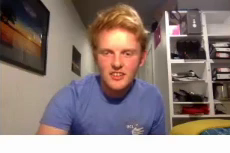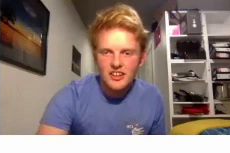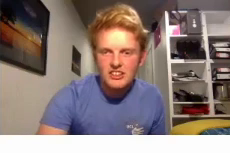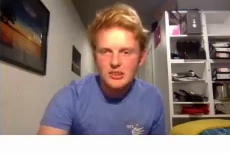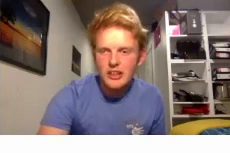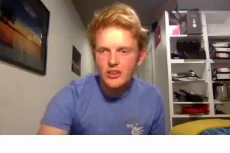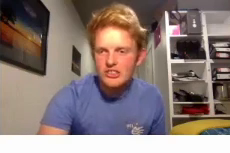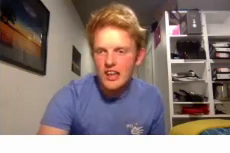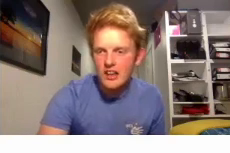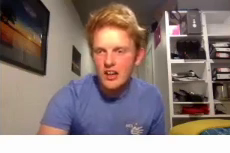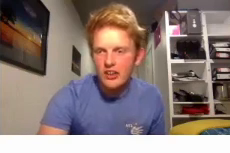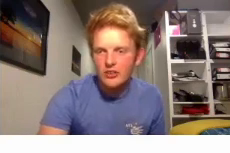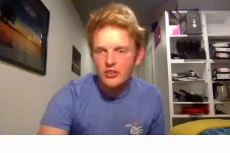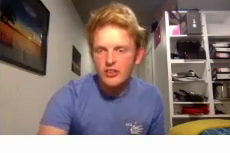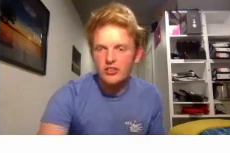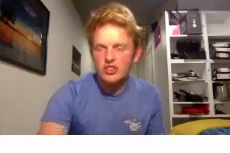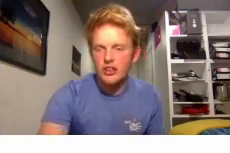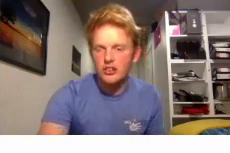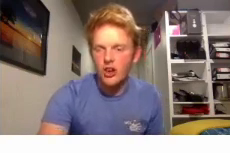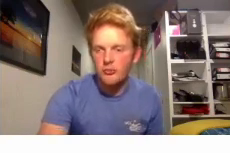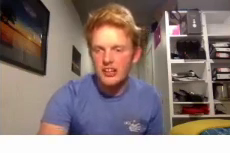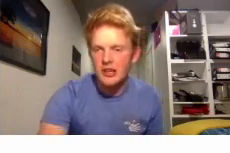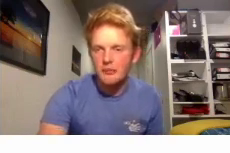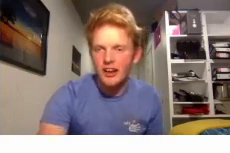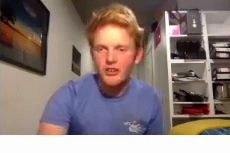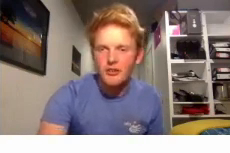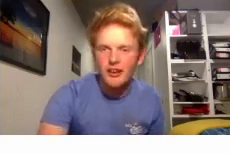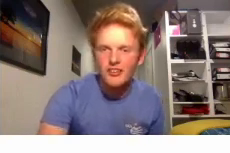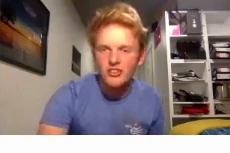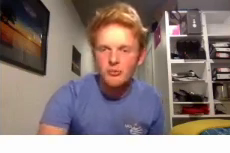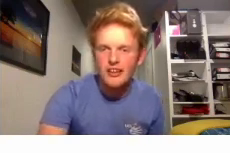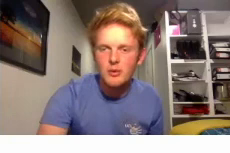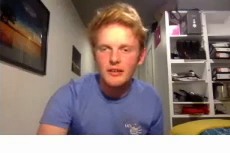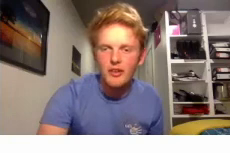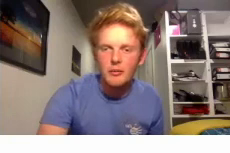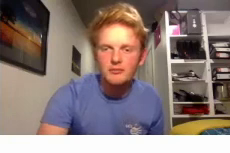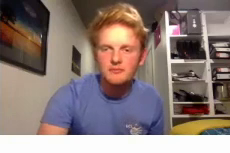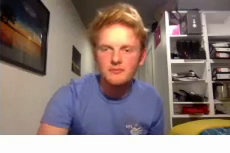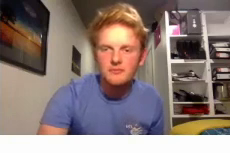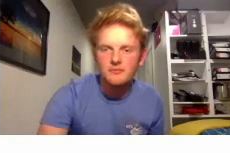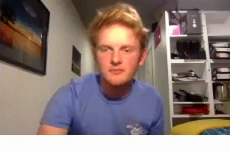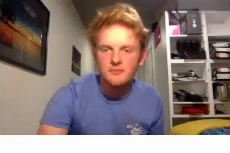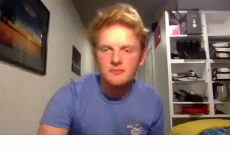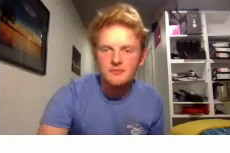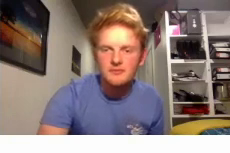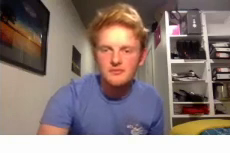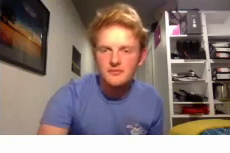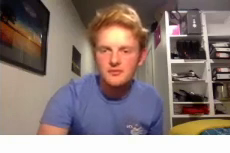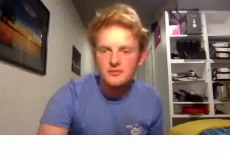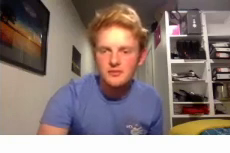can somebody else take these screenshots because that might i don't think my display is working very well